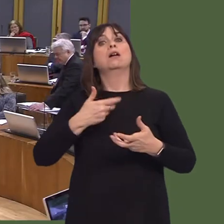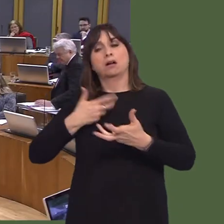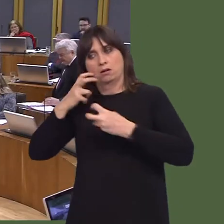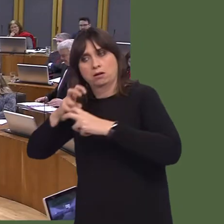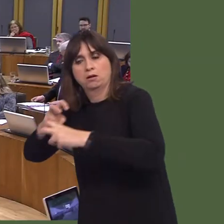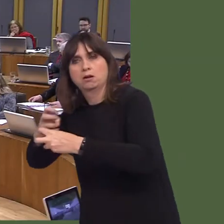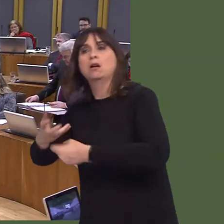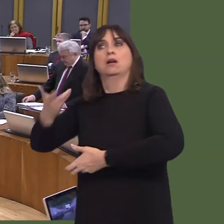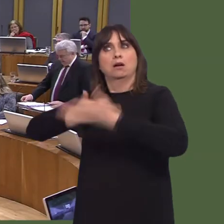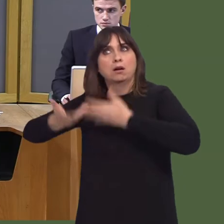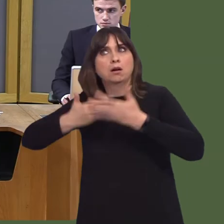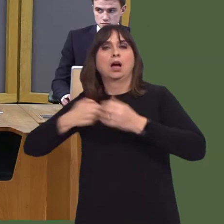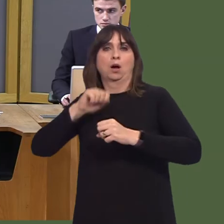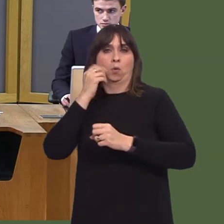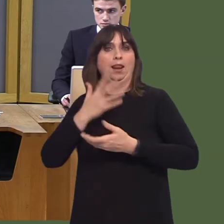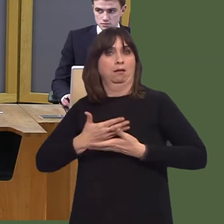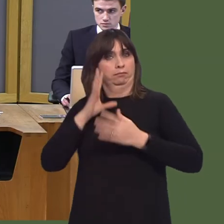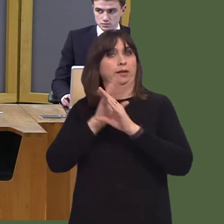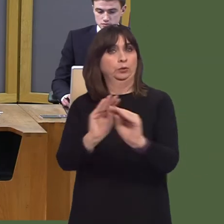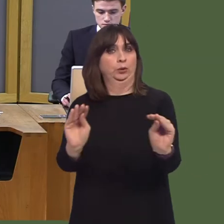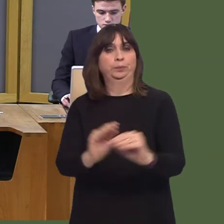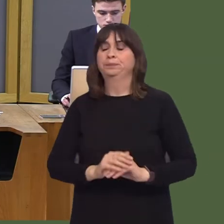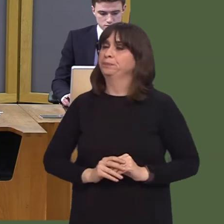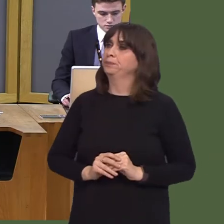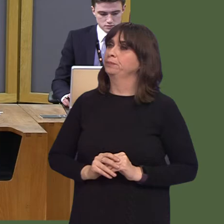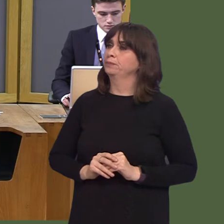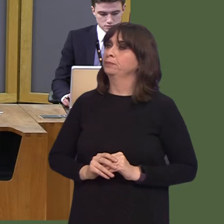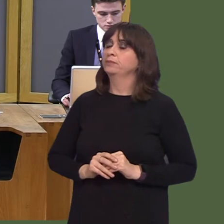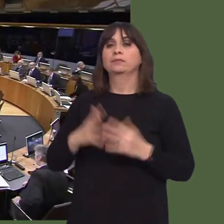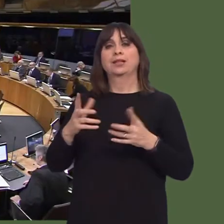There was a campaign over the past three years, going on until next year, in order to promote